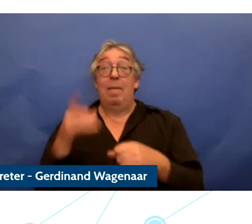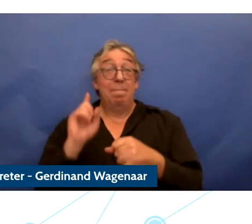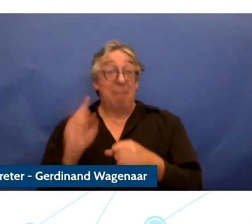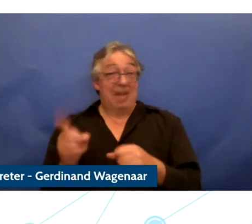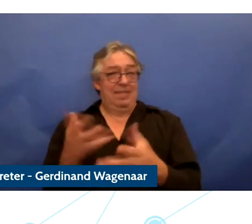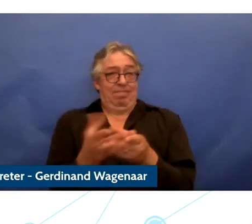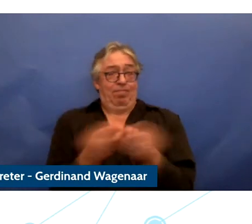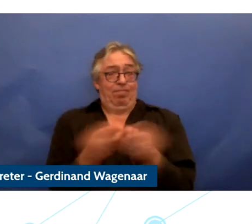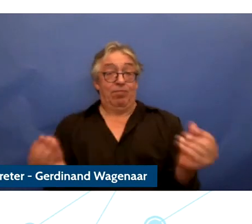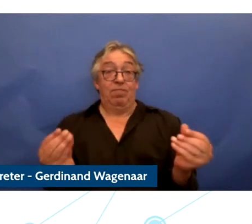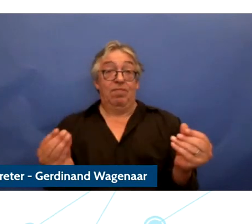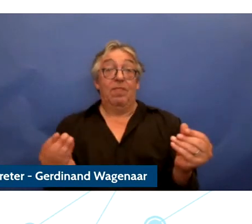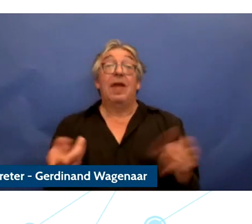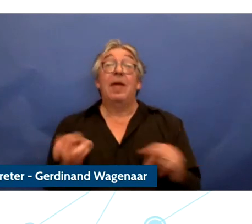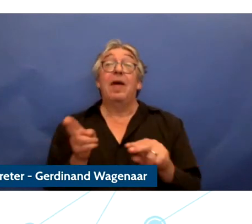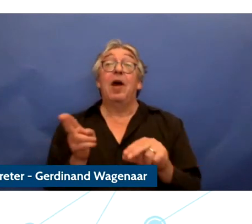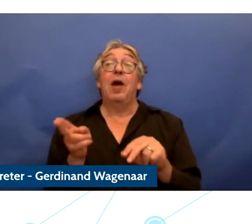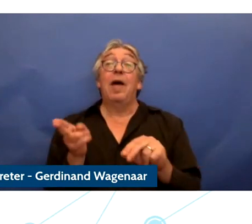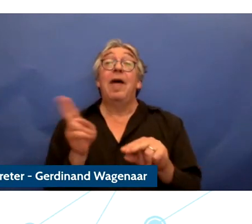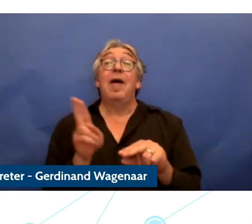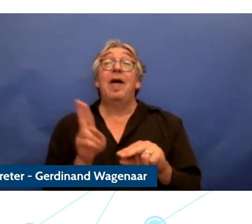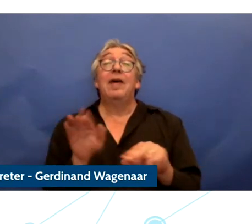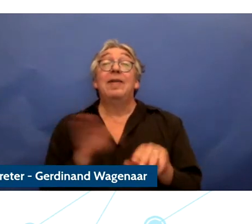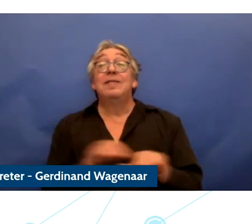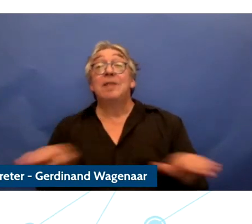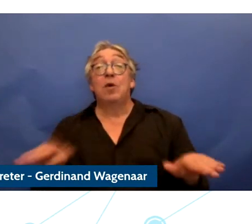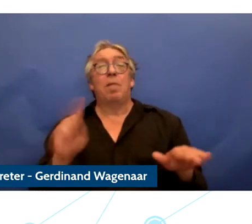they can open up to talk when something goes wrong because now